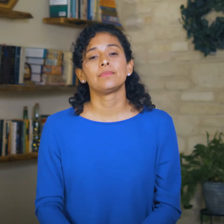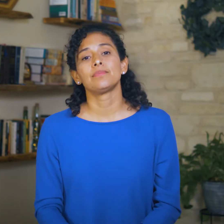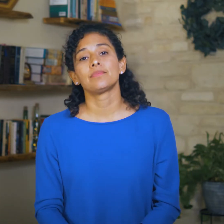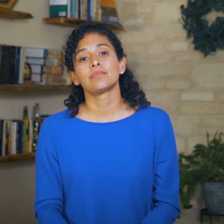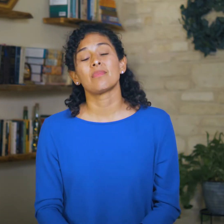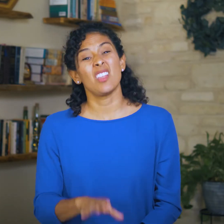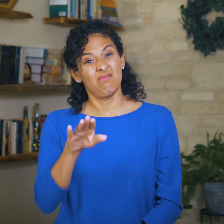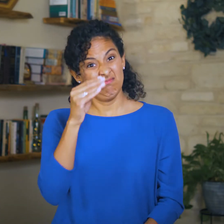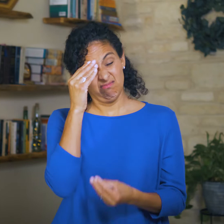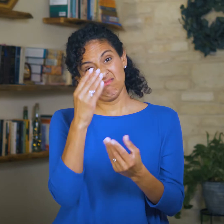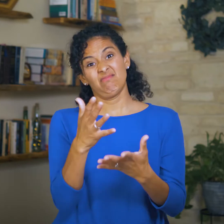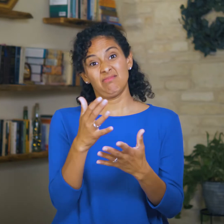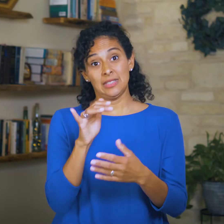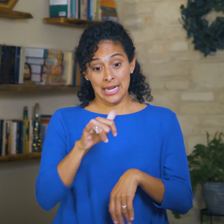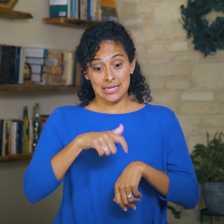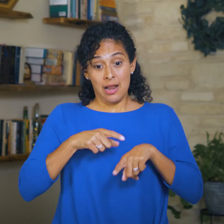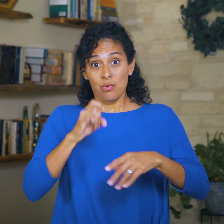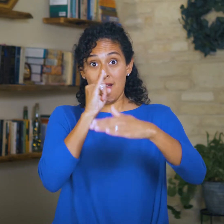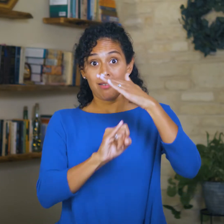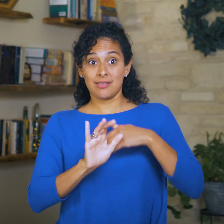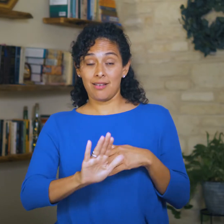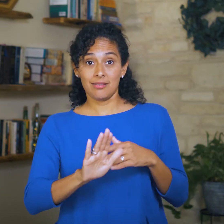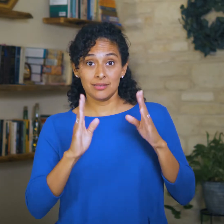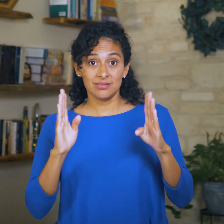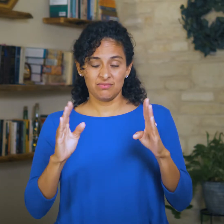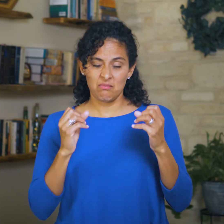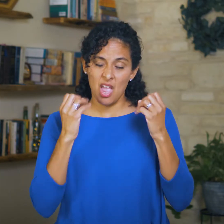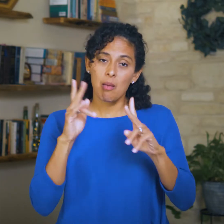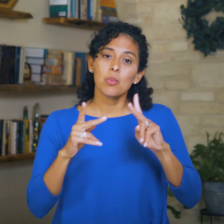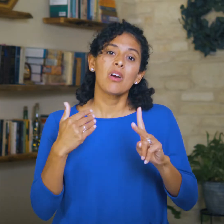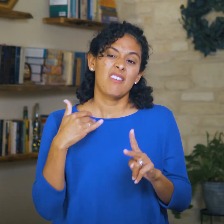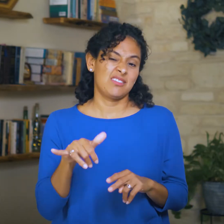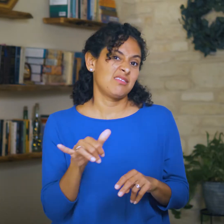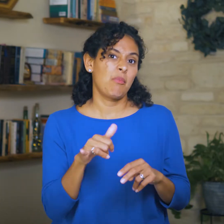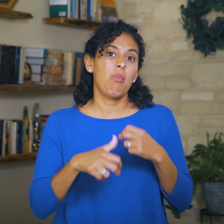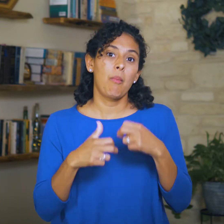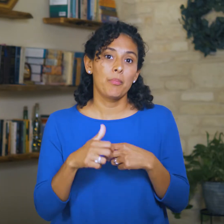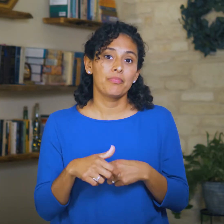In fact, a lot of people in Isaiah’s day have this problem.